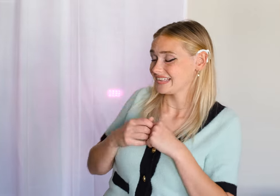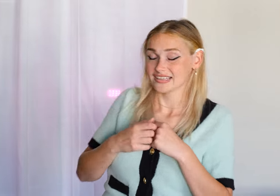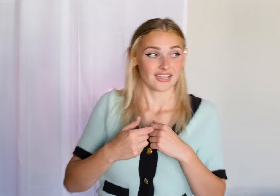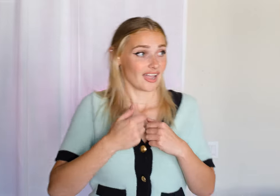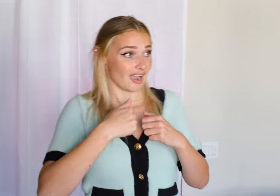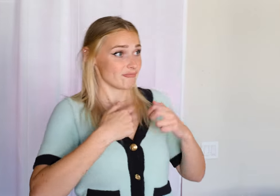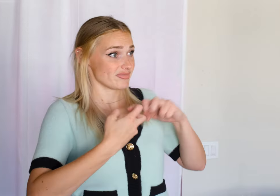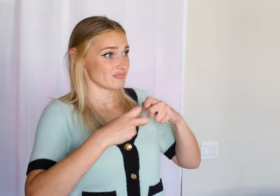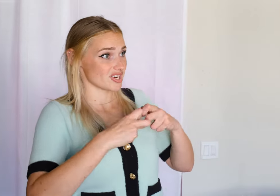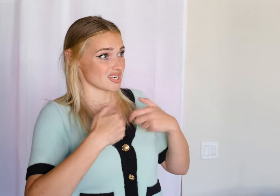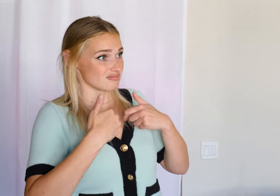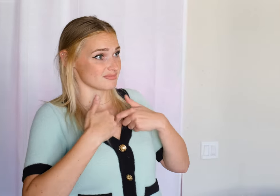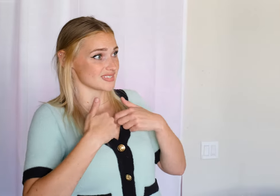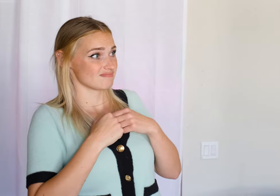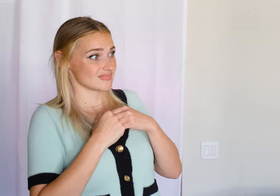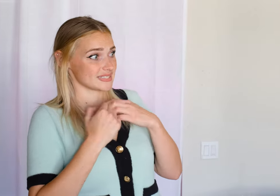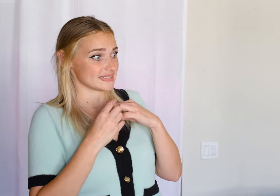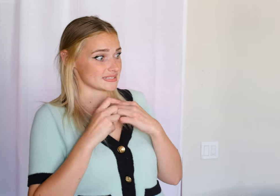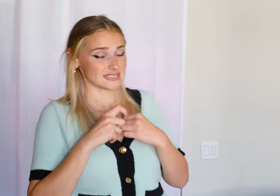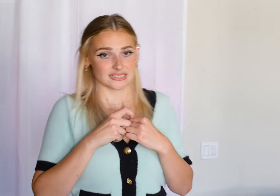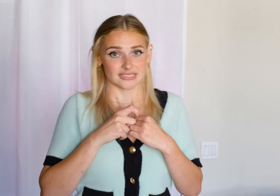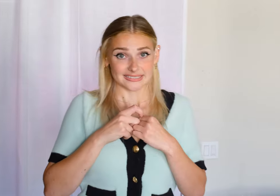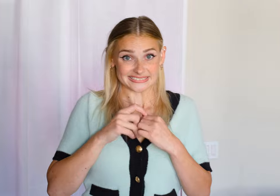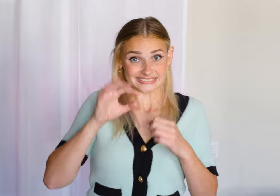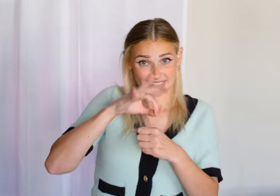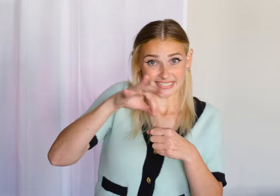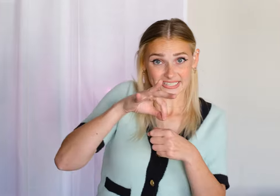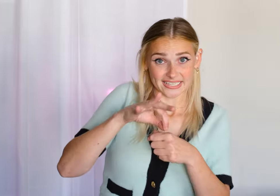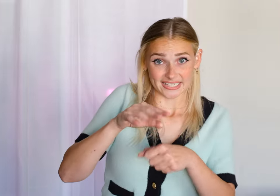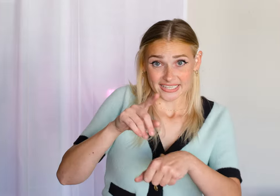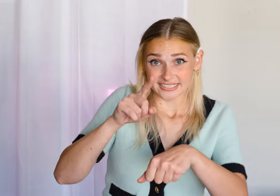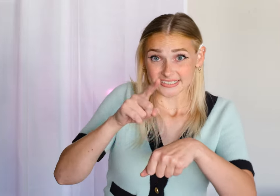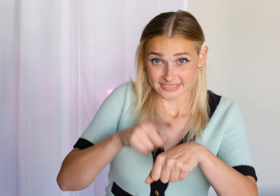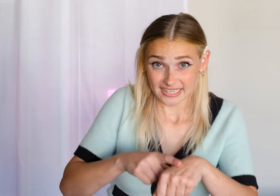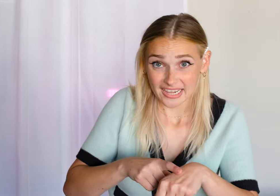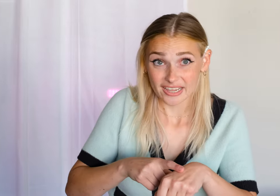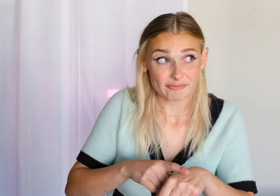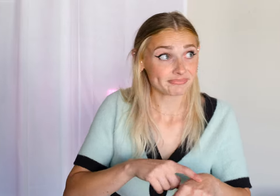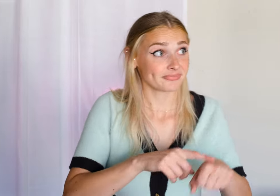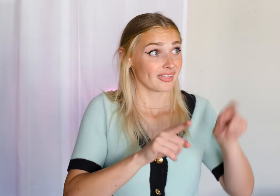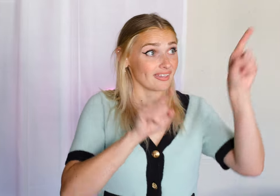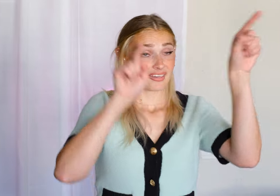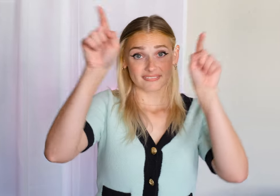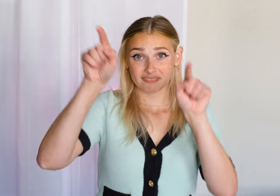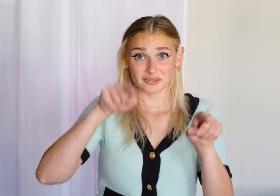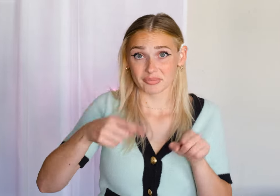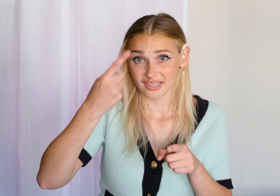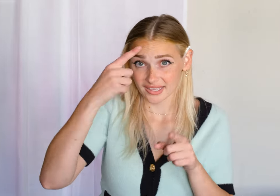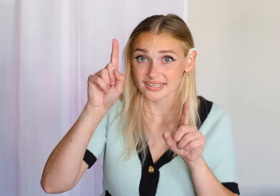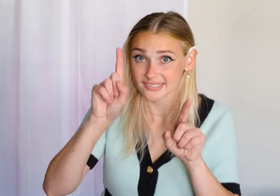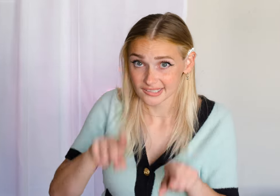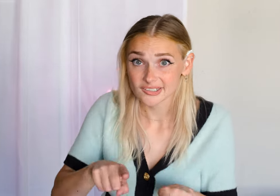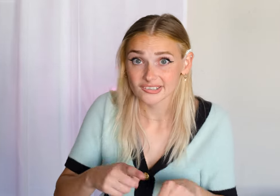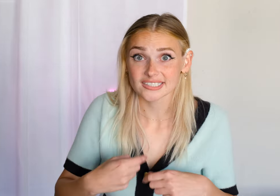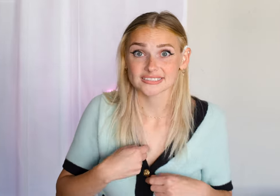I'm the problem, it's me (I'm the problem, it's me) At teatime, everybody agrees'